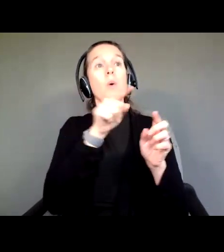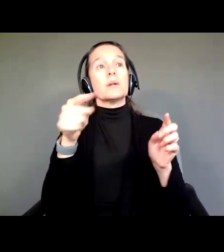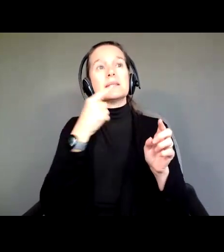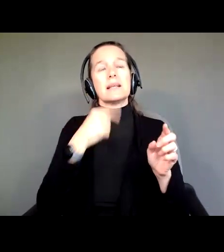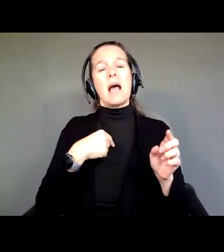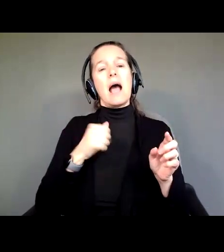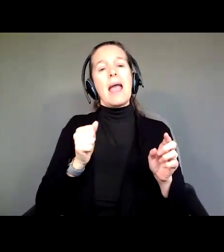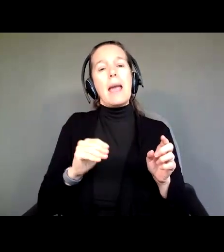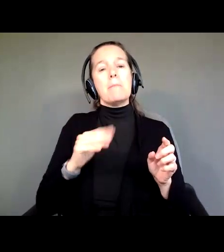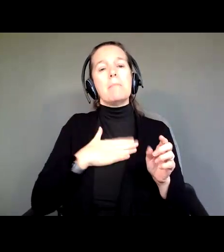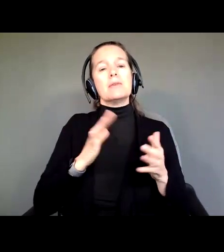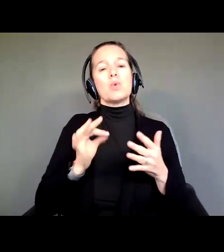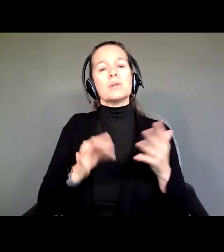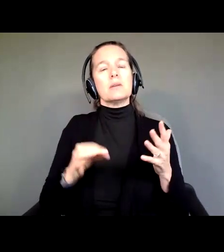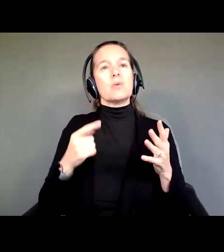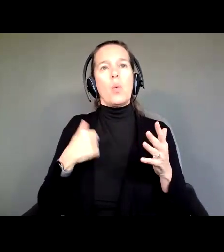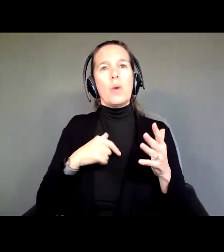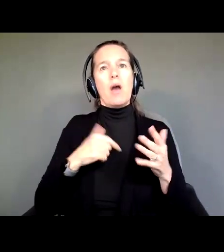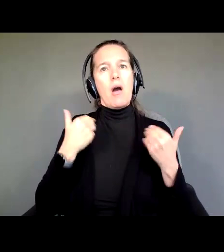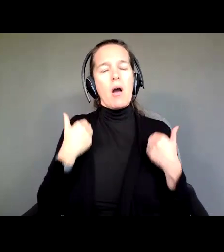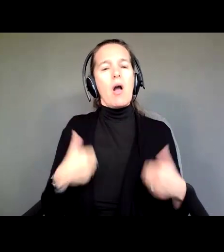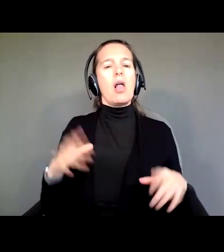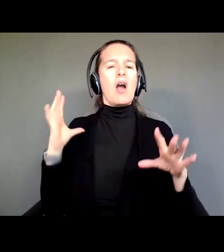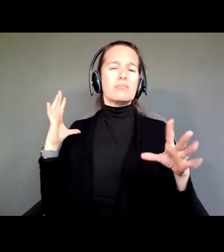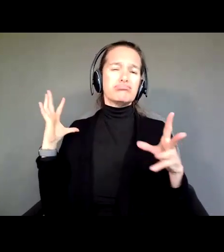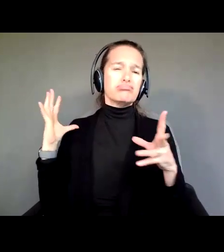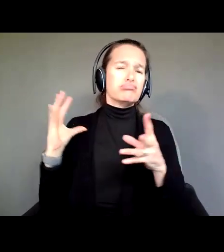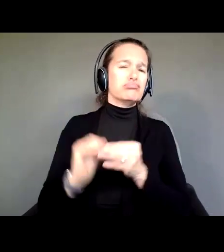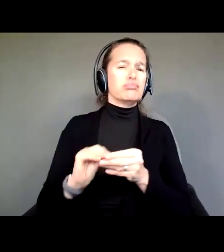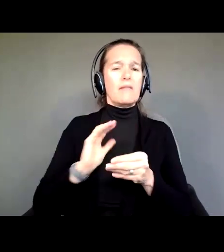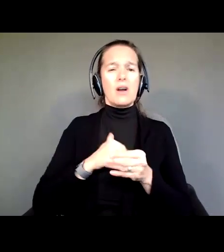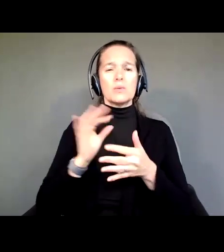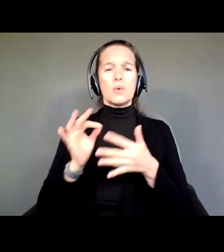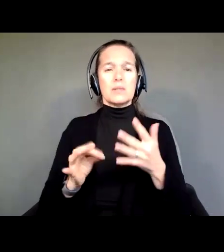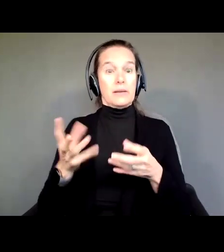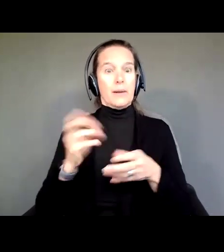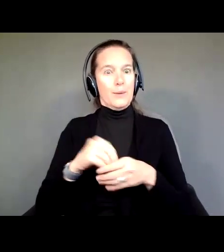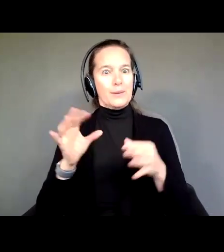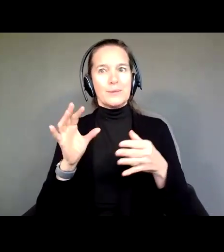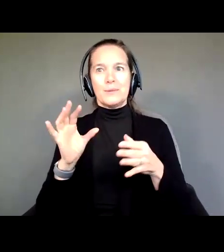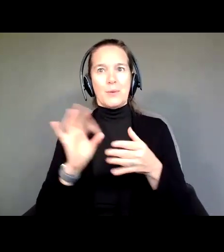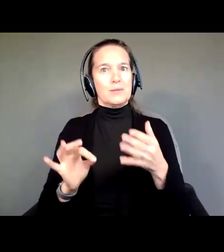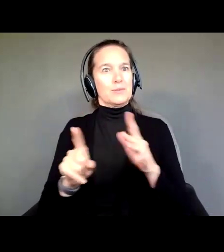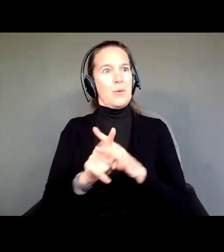We are all the sum total of the choices we make, including the choice to be here today, and good choice.